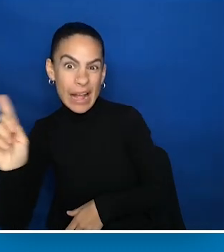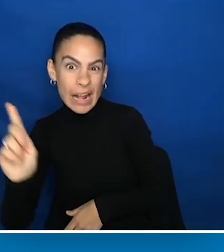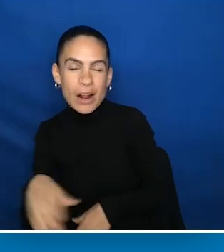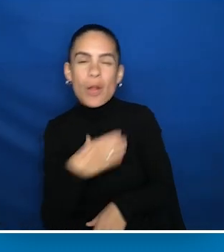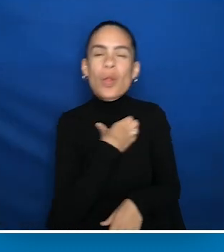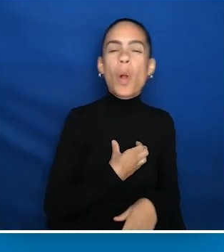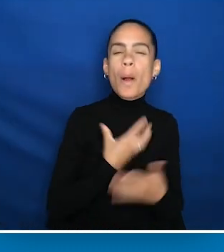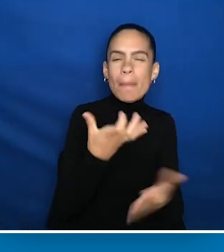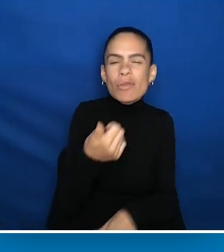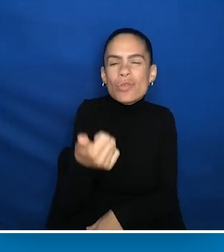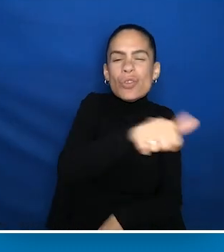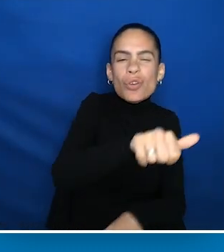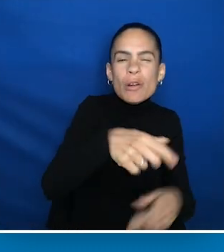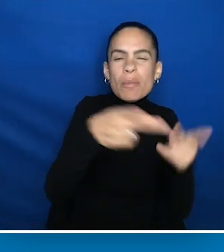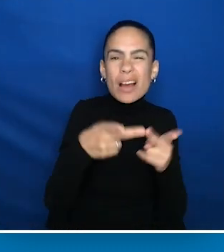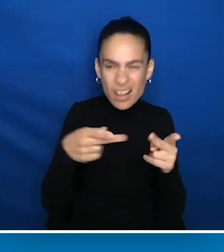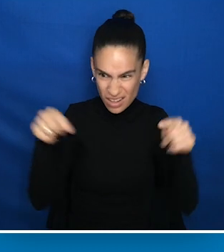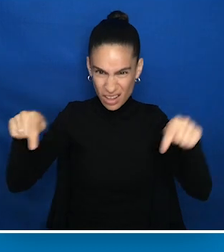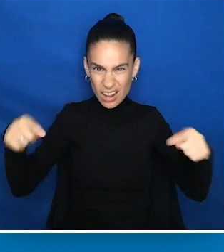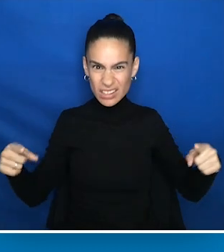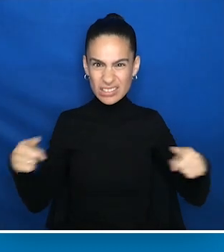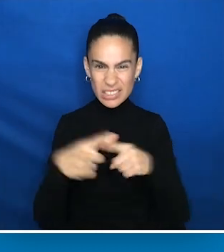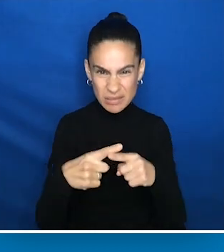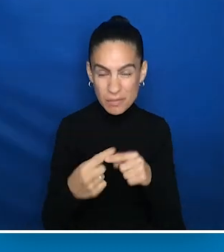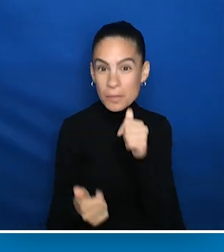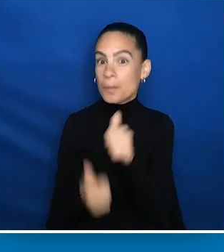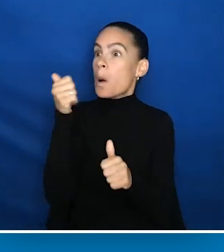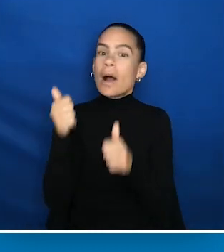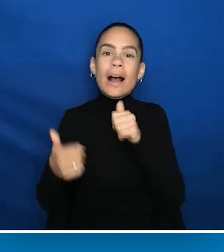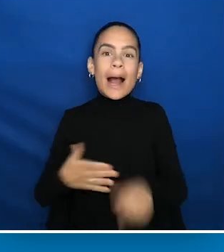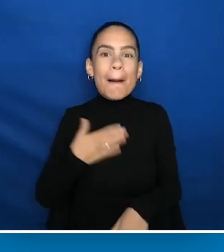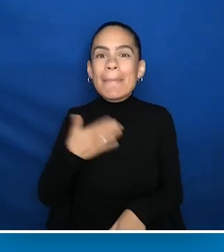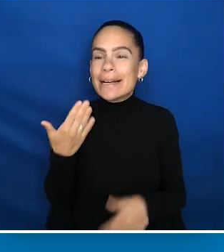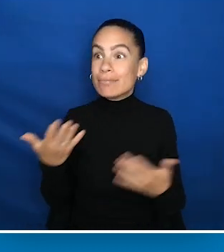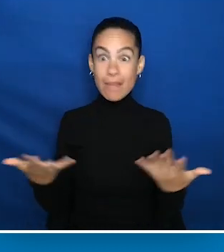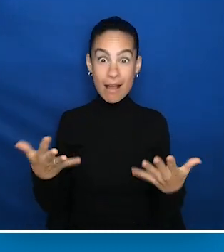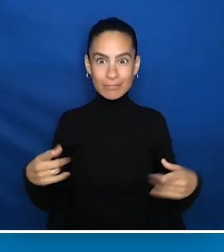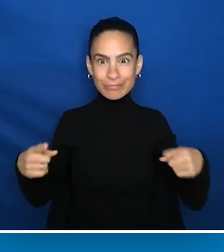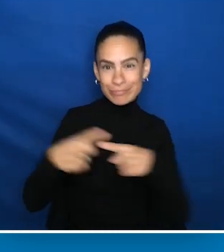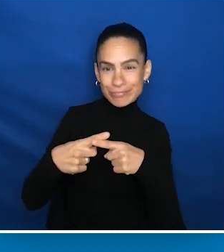It's a paradox, but it's when we are most happy. When we are at risk and we're also safe,